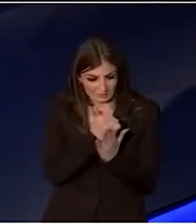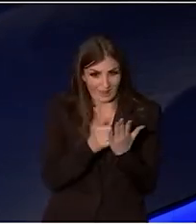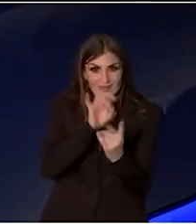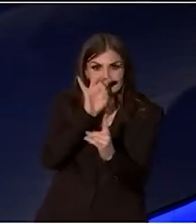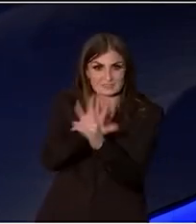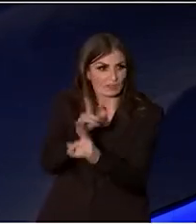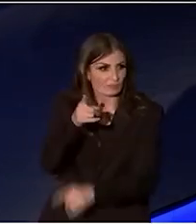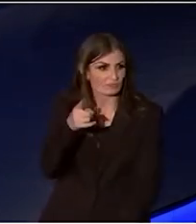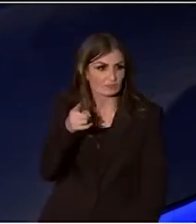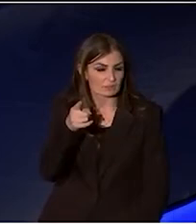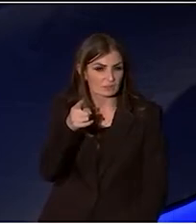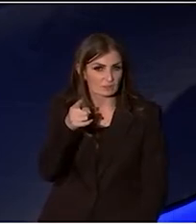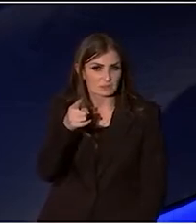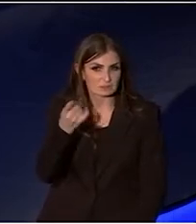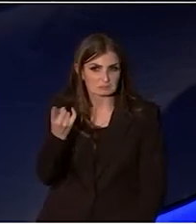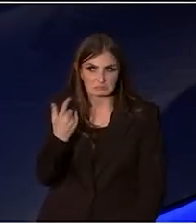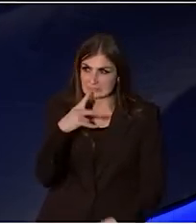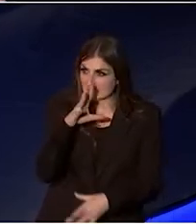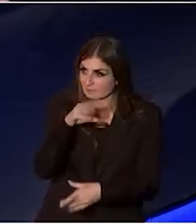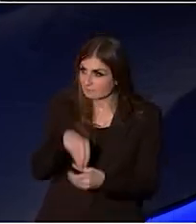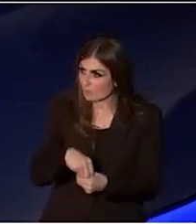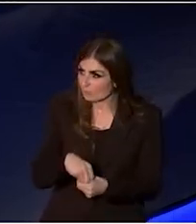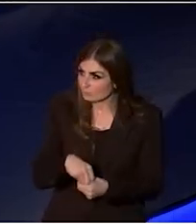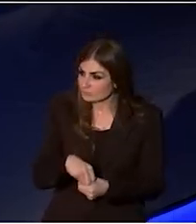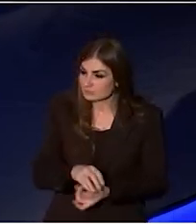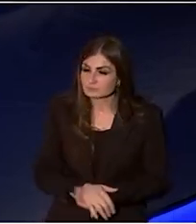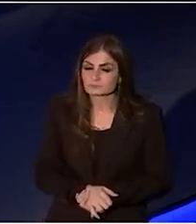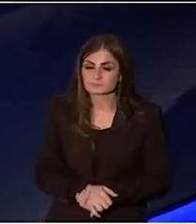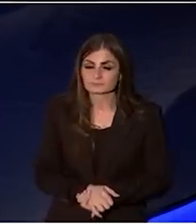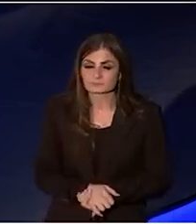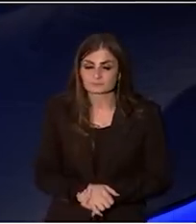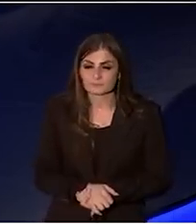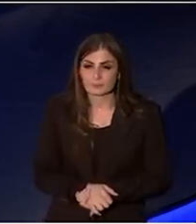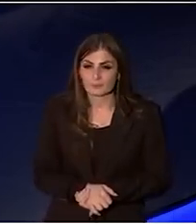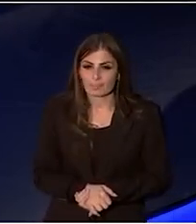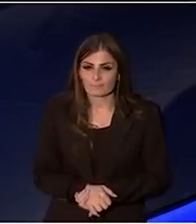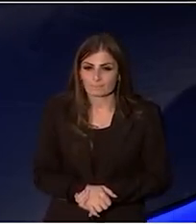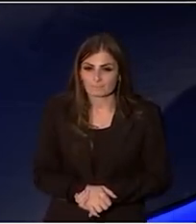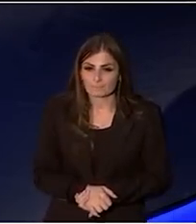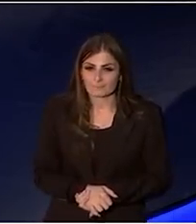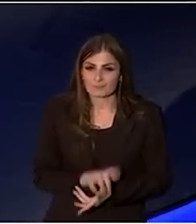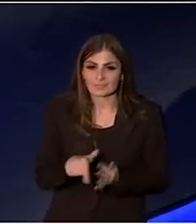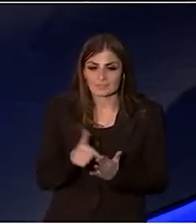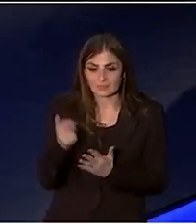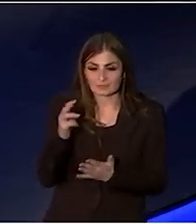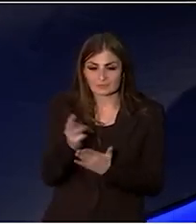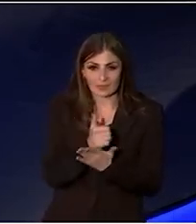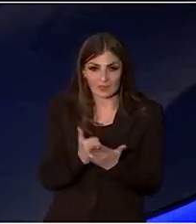Like, is that allowed to be part of an and got to a point where I figured if the Arts Minister needs to rely on the economics,